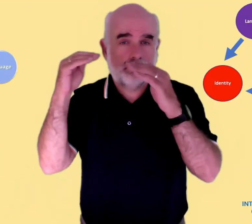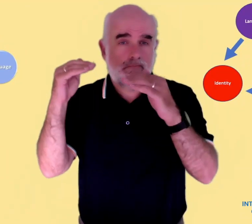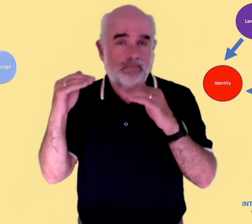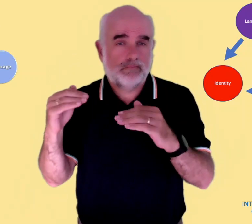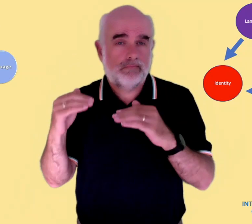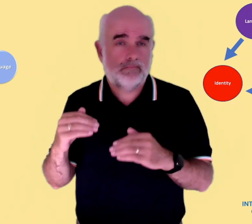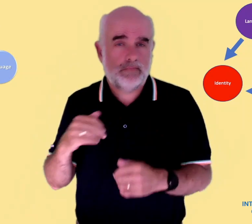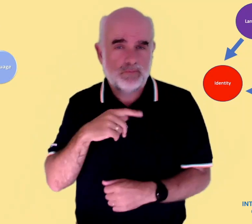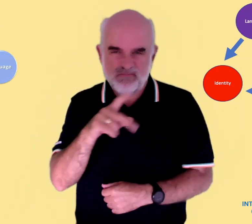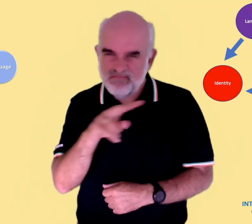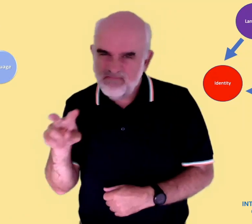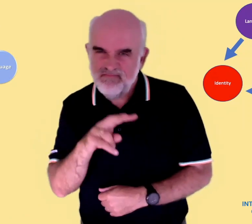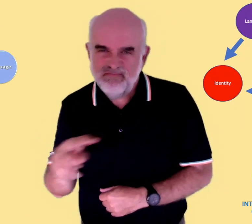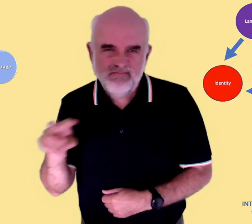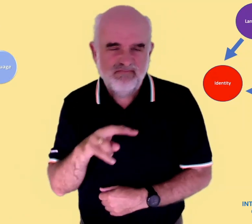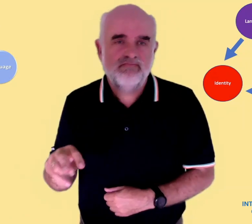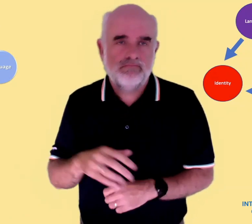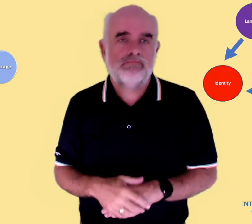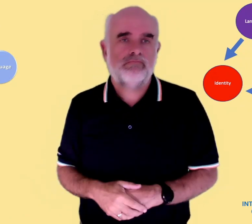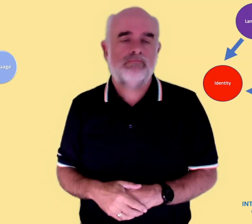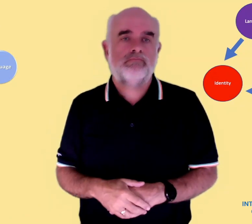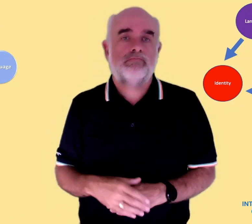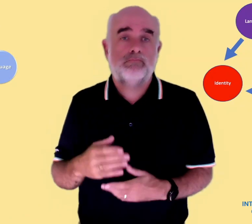So you'll have seen more of these types of statements in that table there.